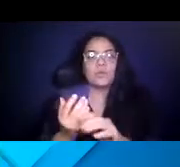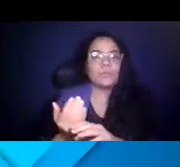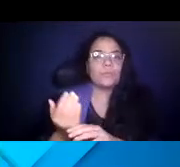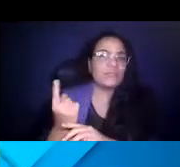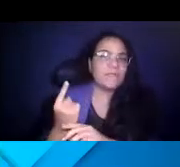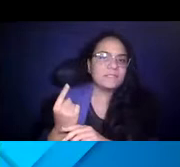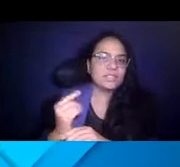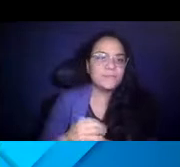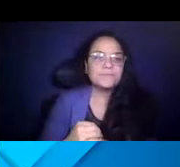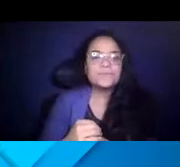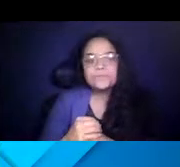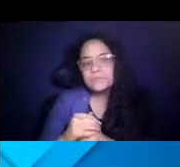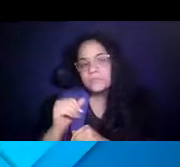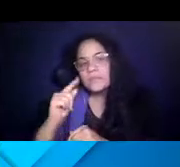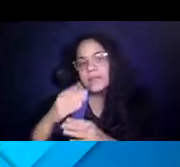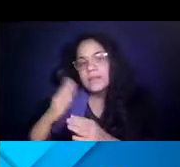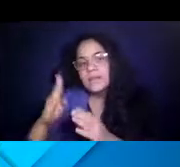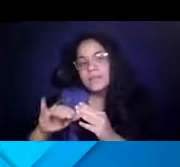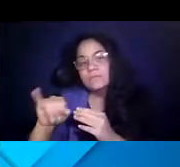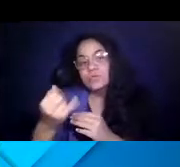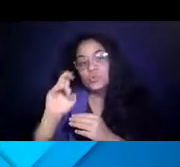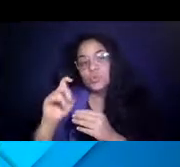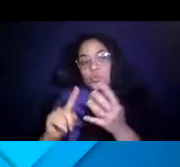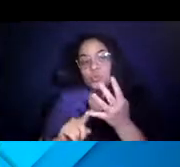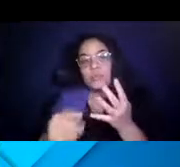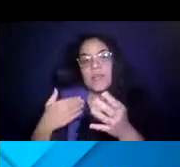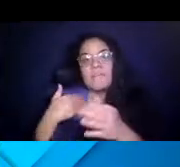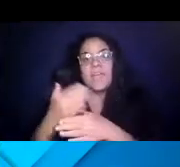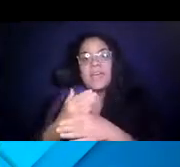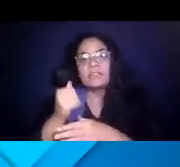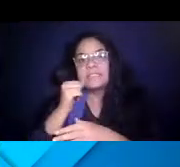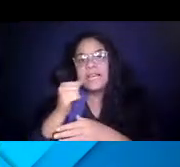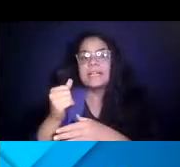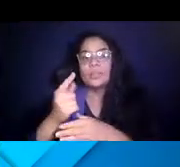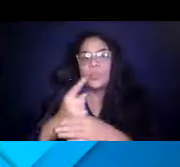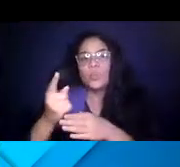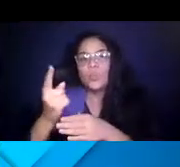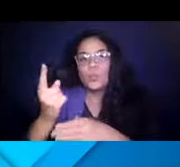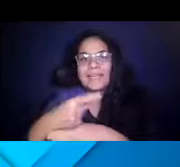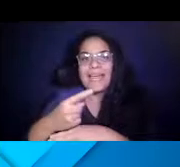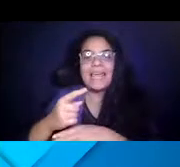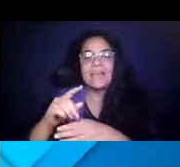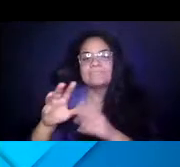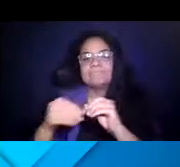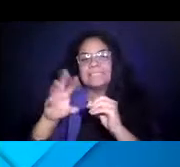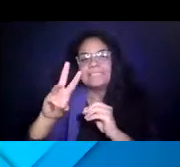14:52:43 At the end of June, we finished with an average daily weekday passenger count of 6,400 trips.